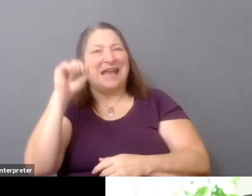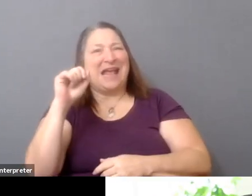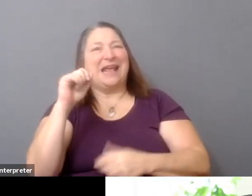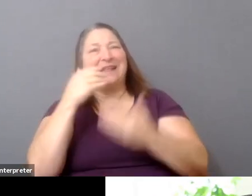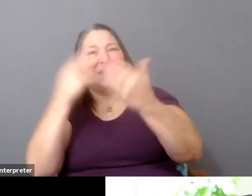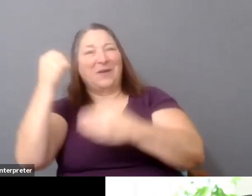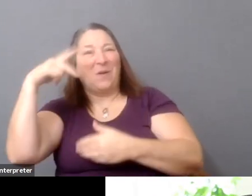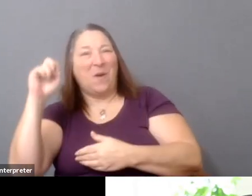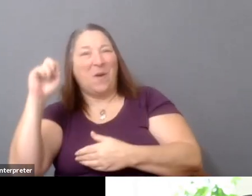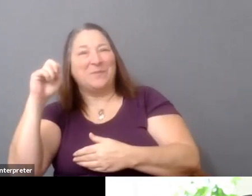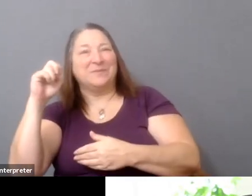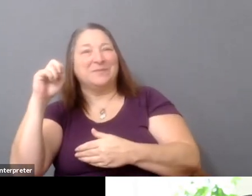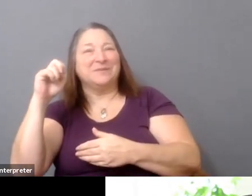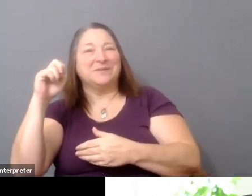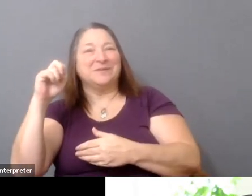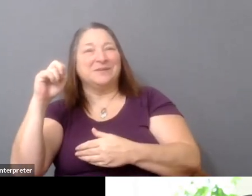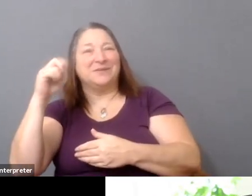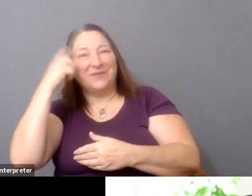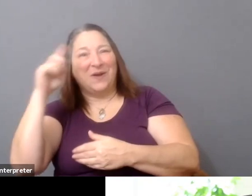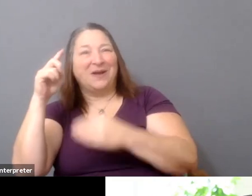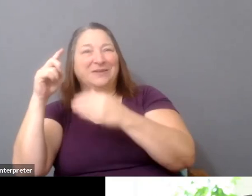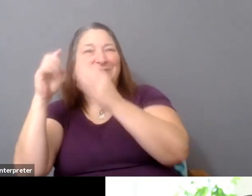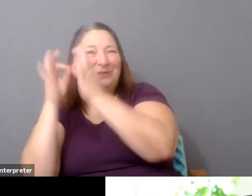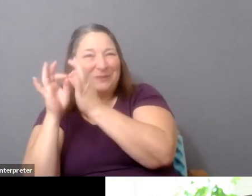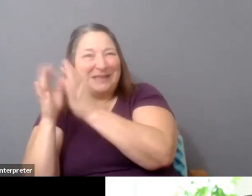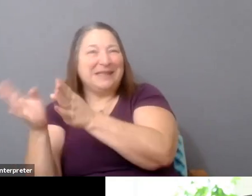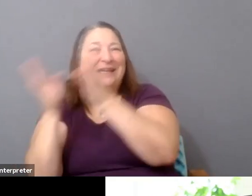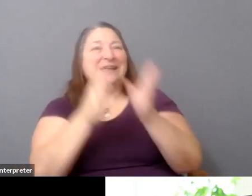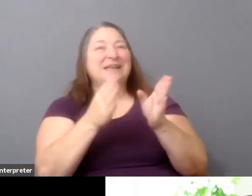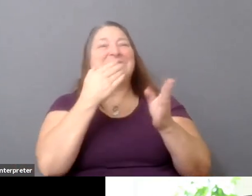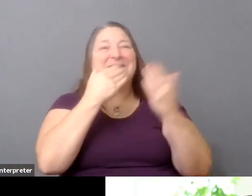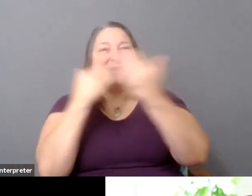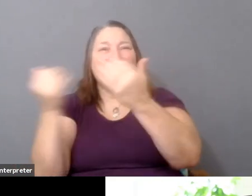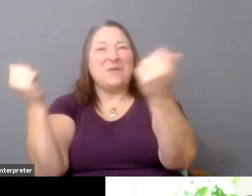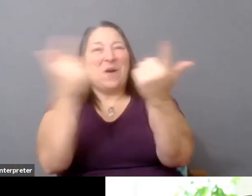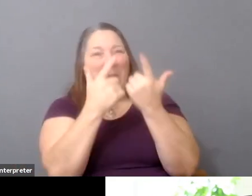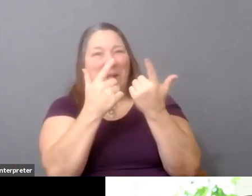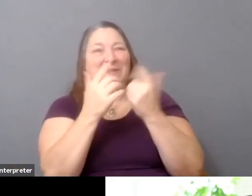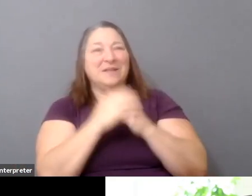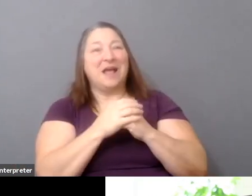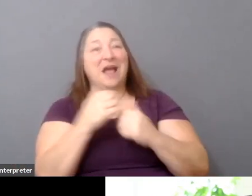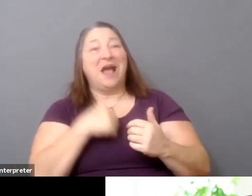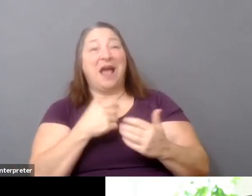Thank you, Simon. You know, I'm grateful that Gary and I have been invited to have